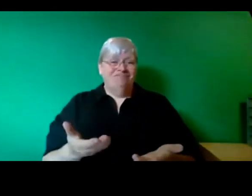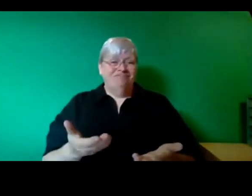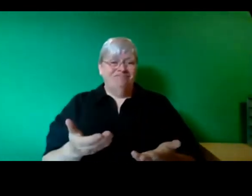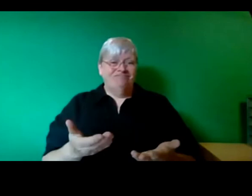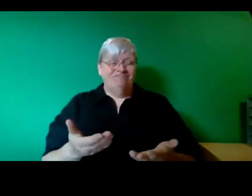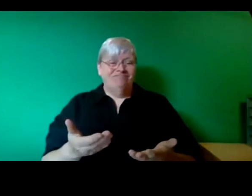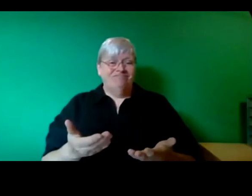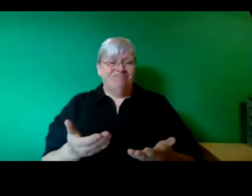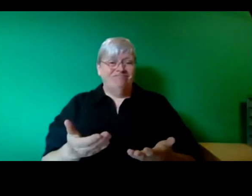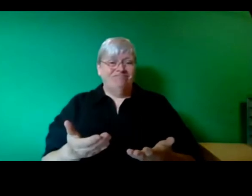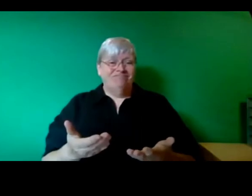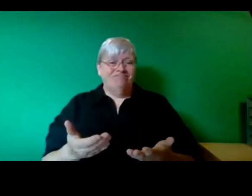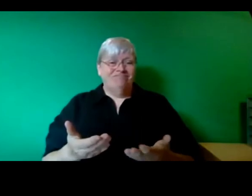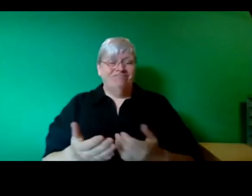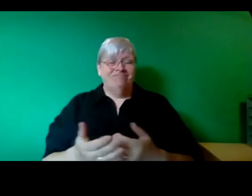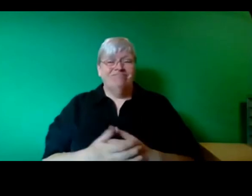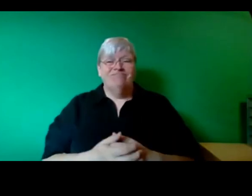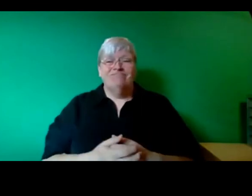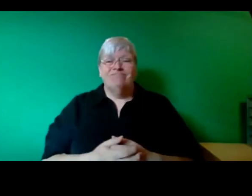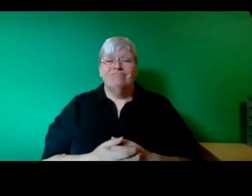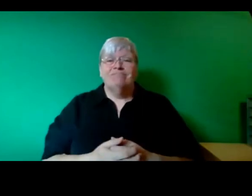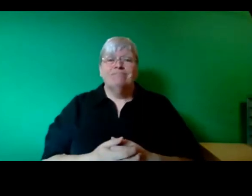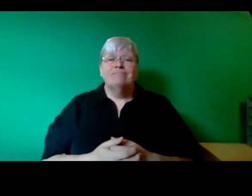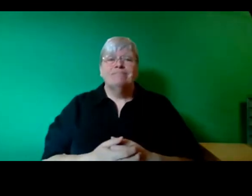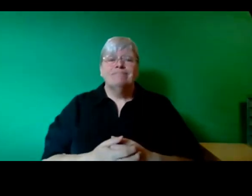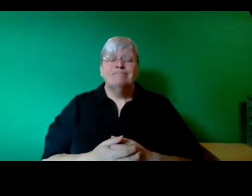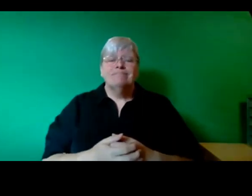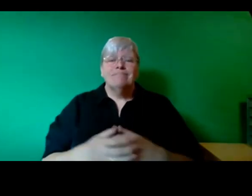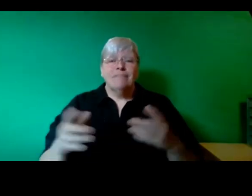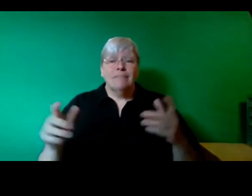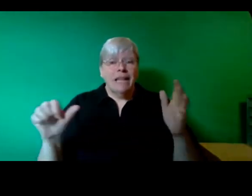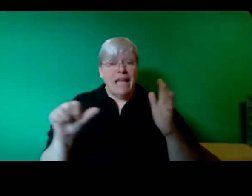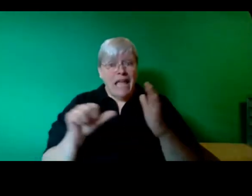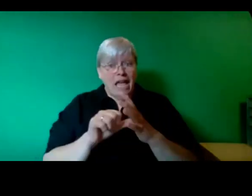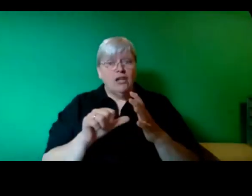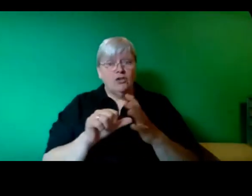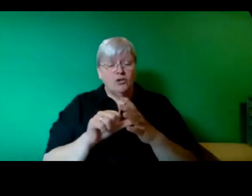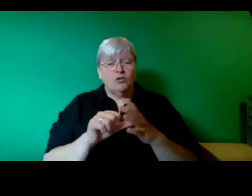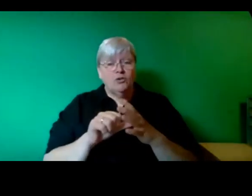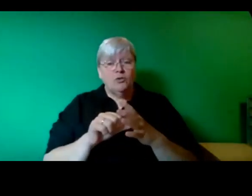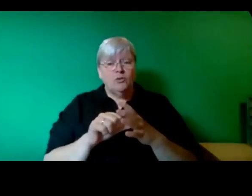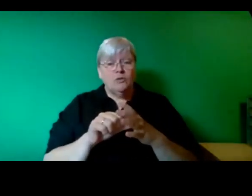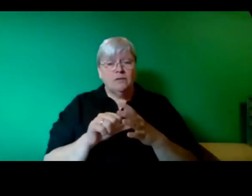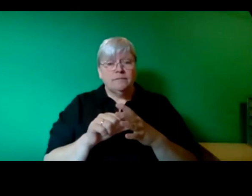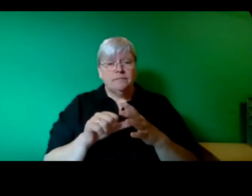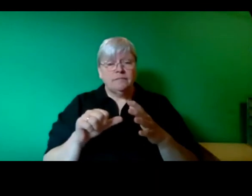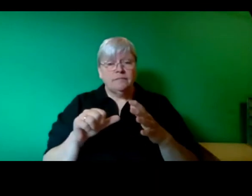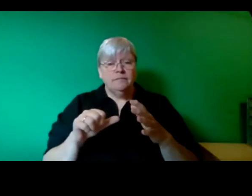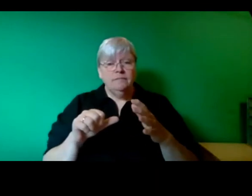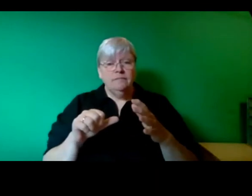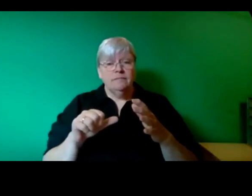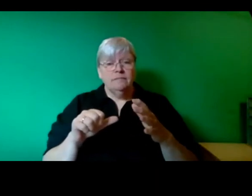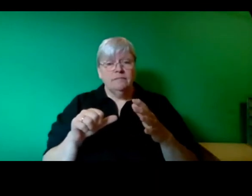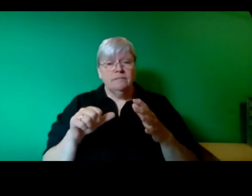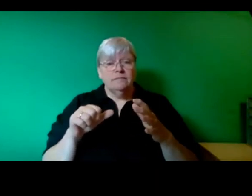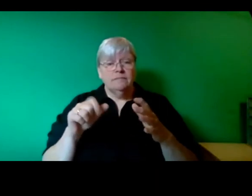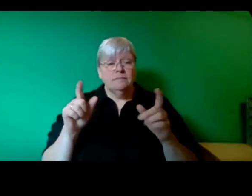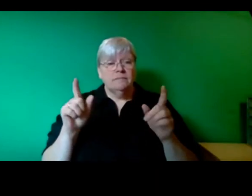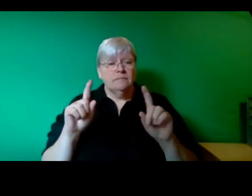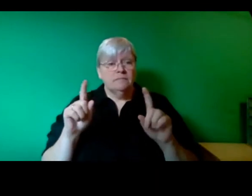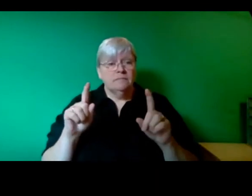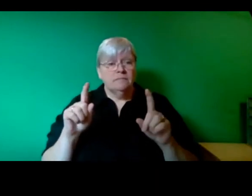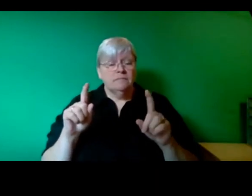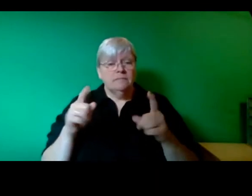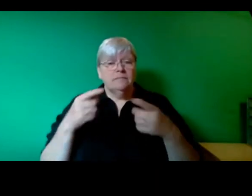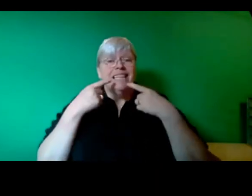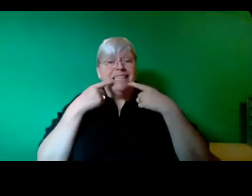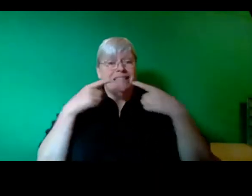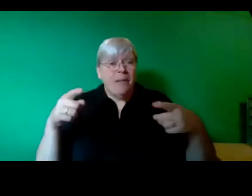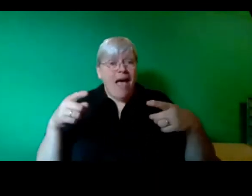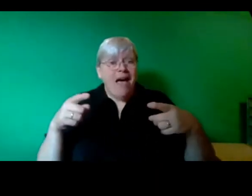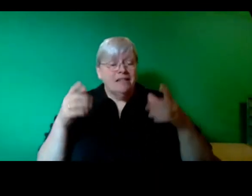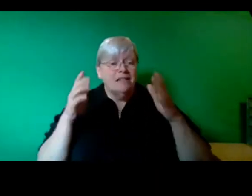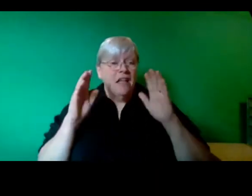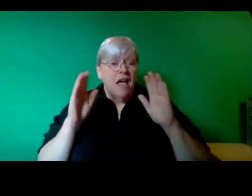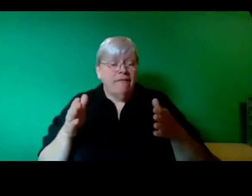Now the issue I think though is the demands that we have to make on public ownership are therefore